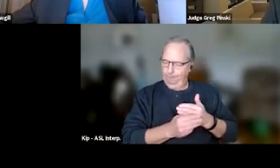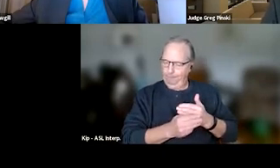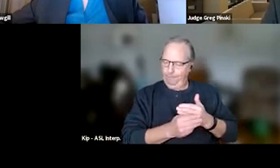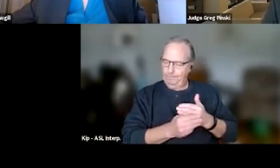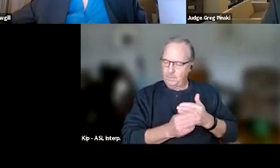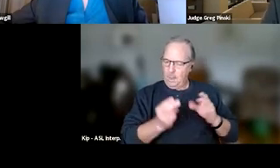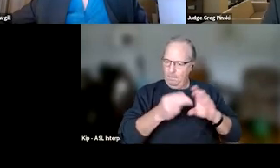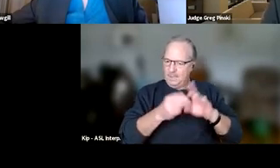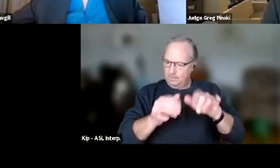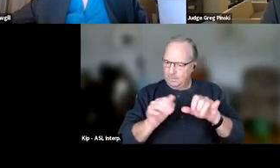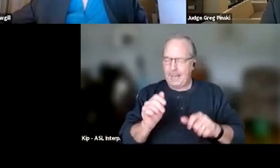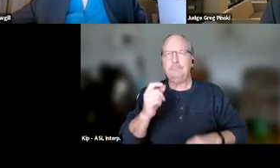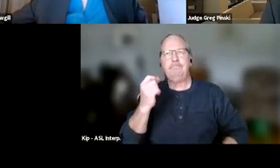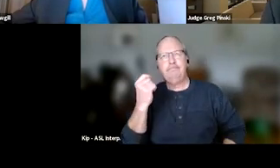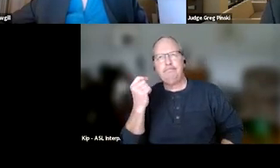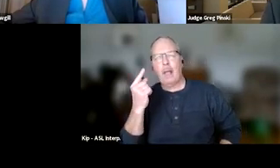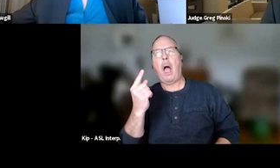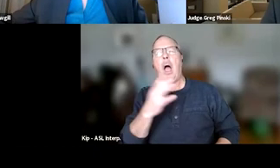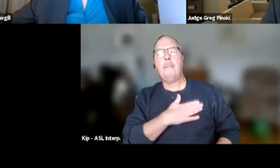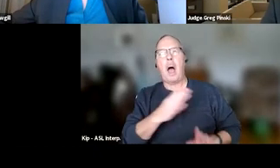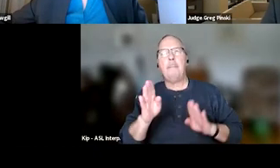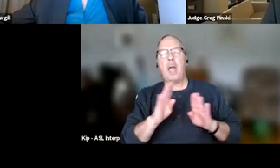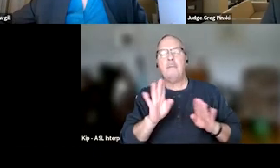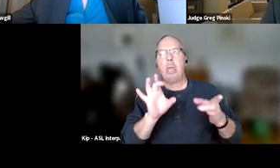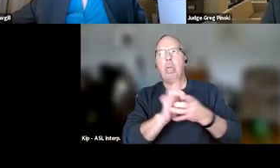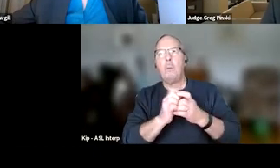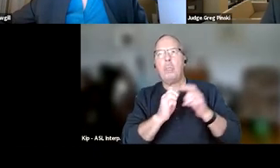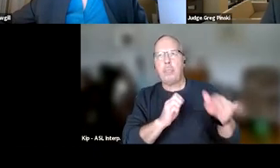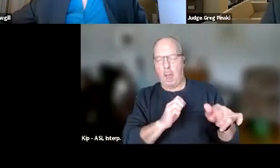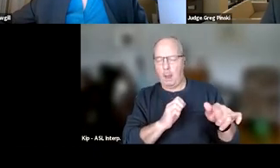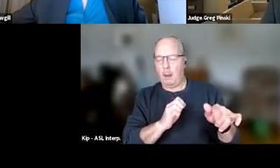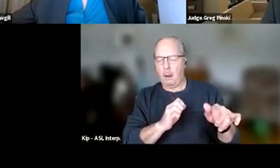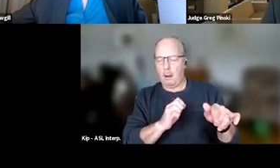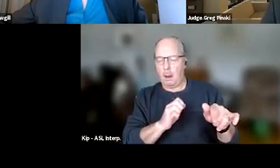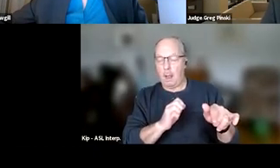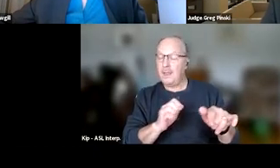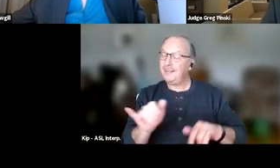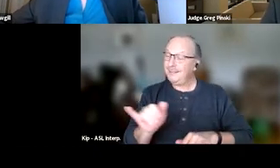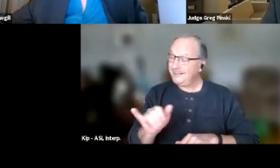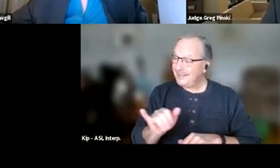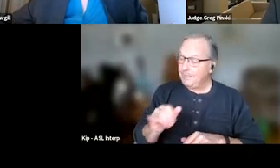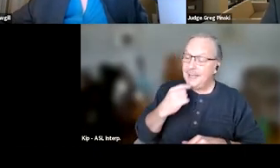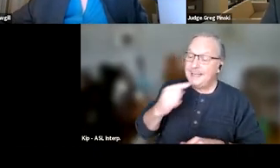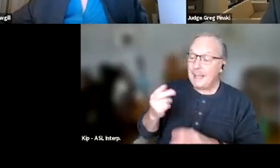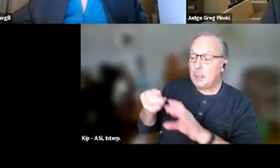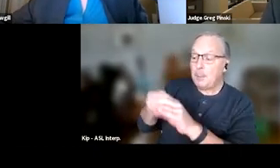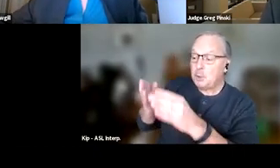to gauge their behaviors accordingly. And along those same lines, telling your participants what's in it for them,